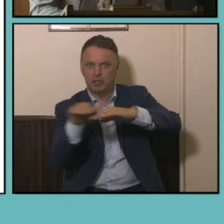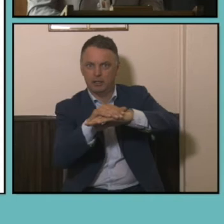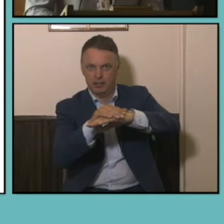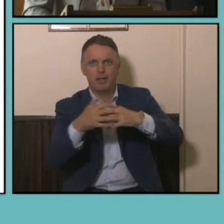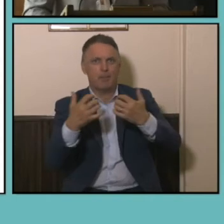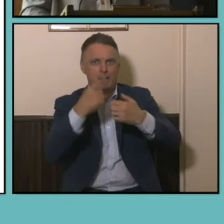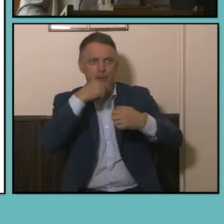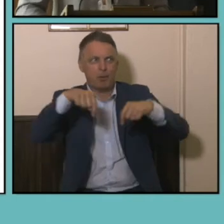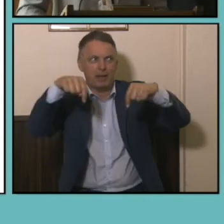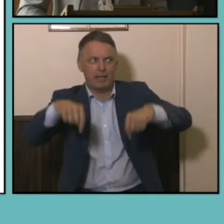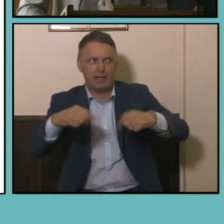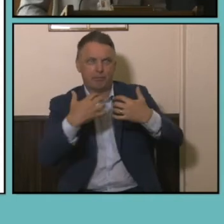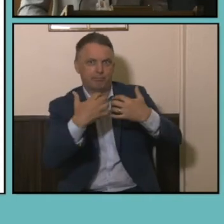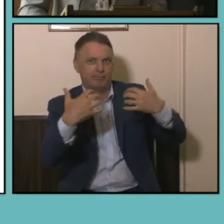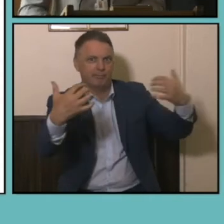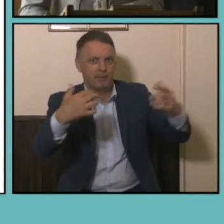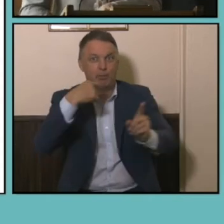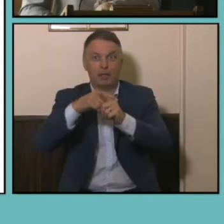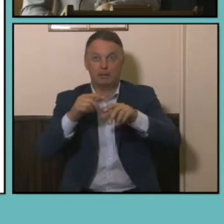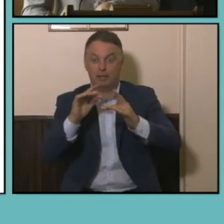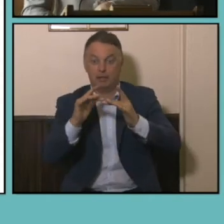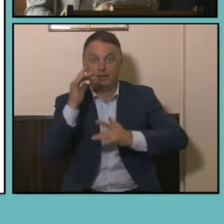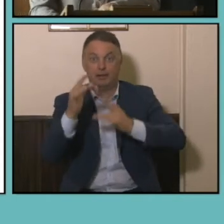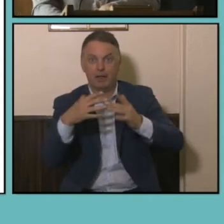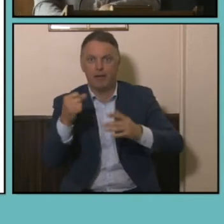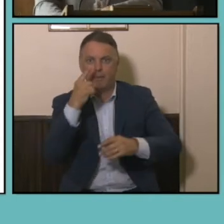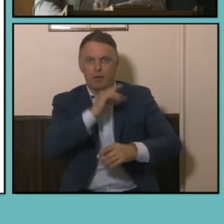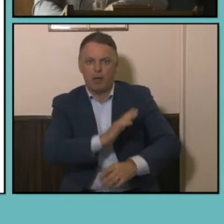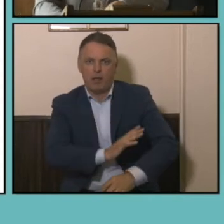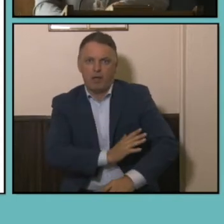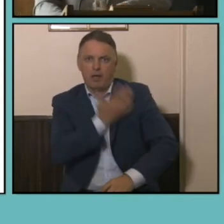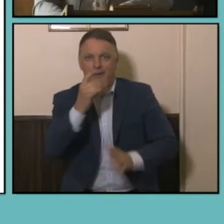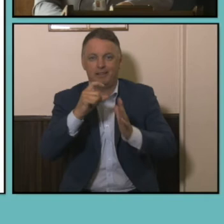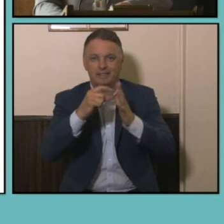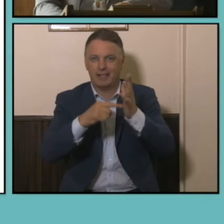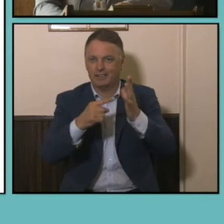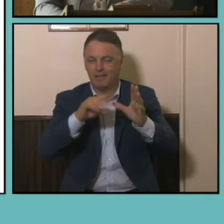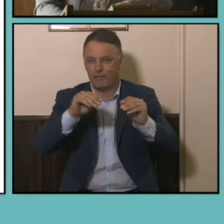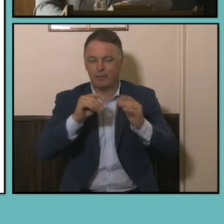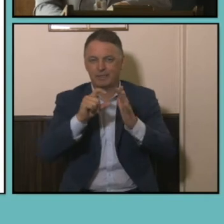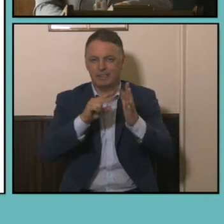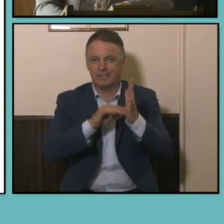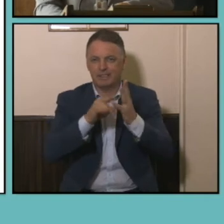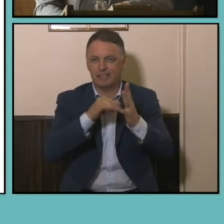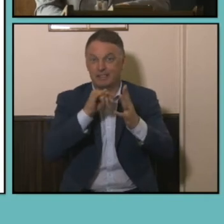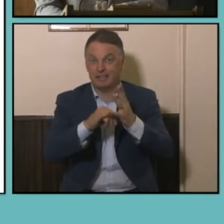so this will and truly lives up to the old Census a slogan of everyone or or